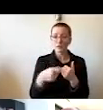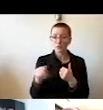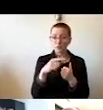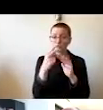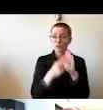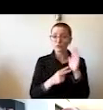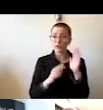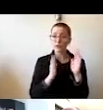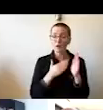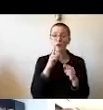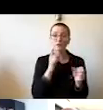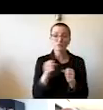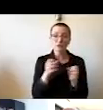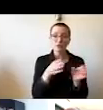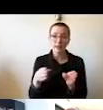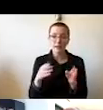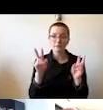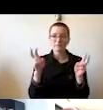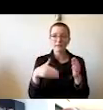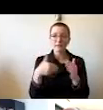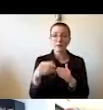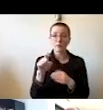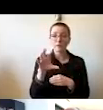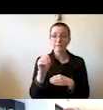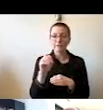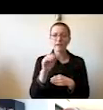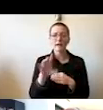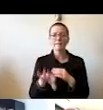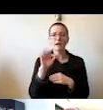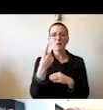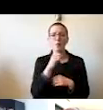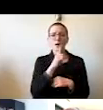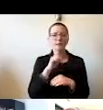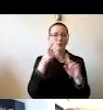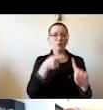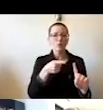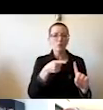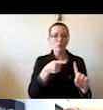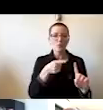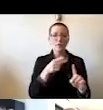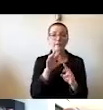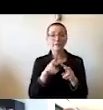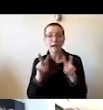and find a single goal or value or priority that has not been on prominent display